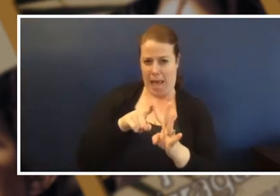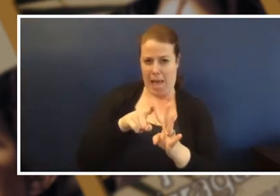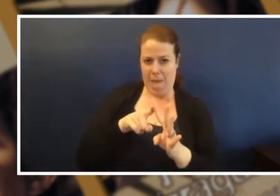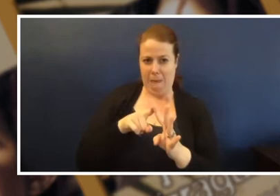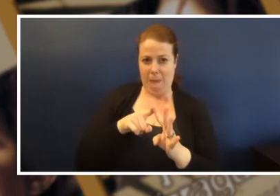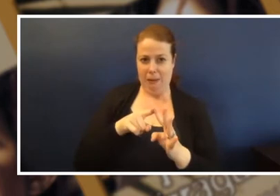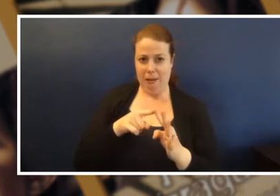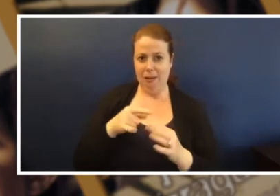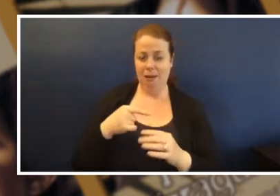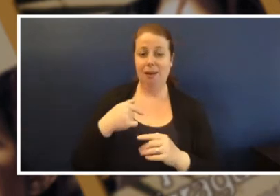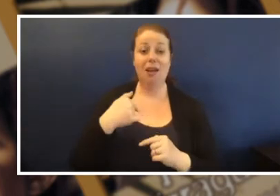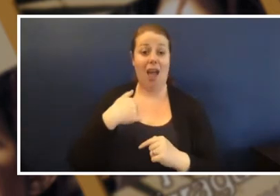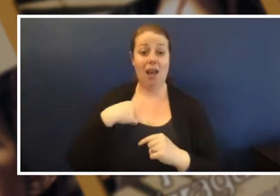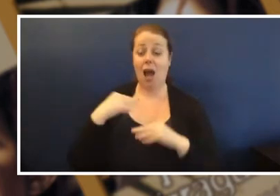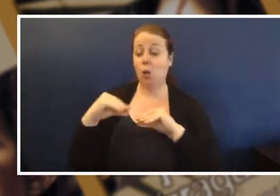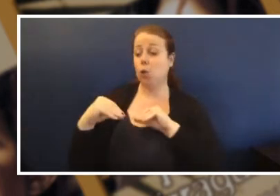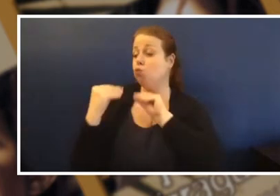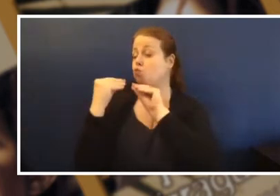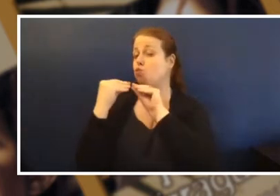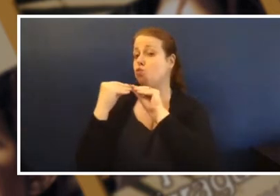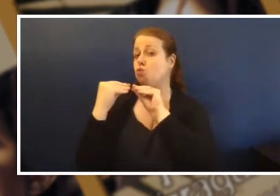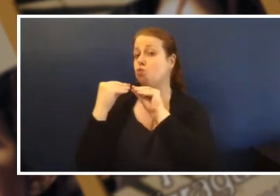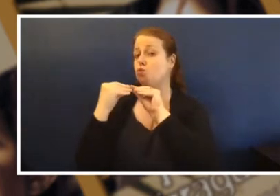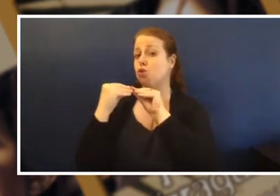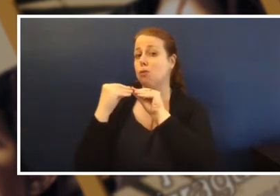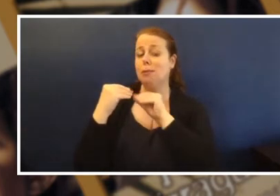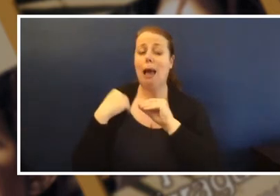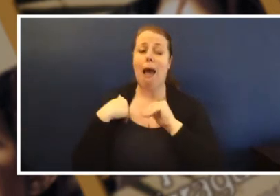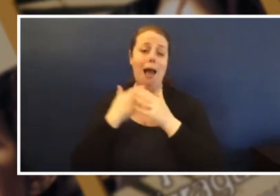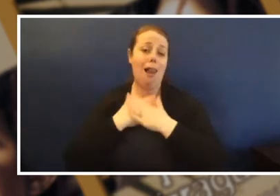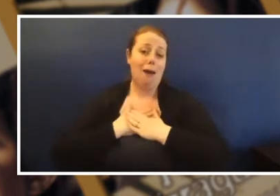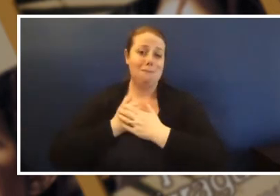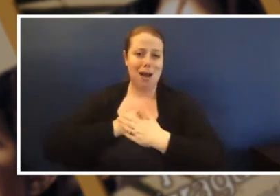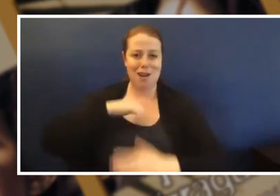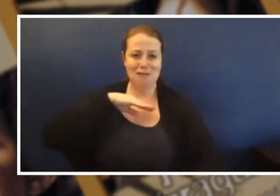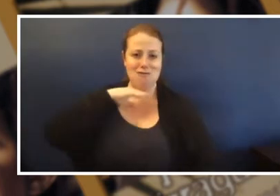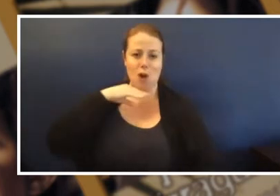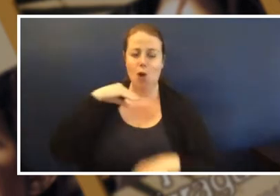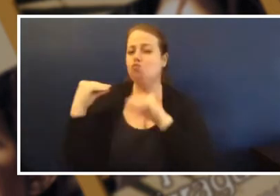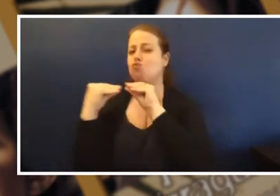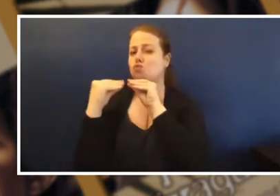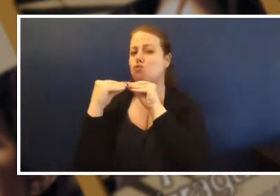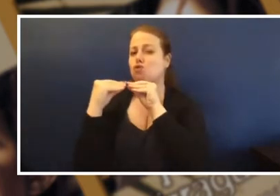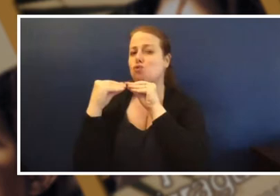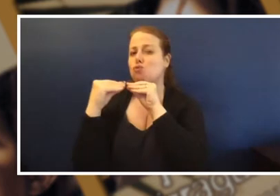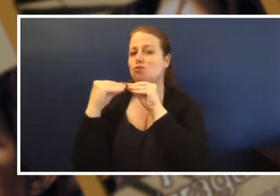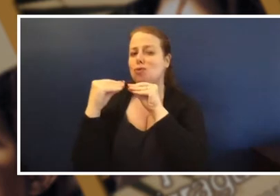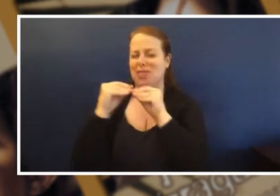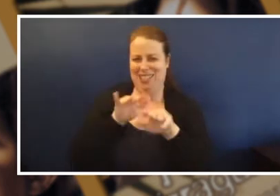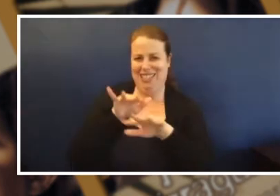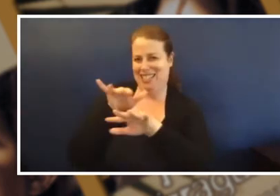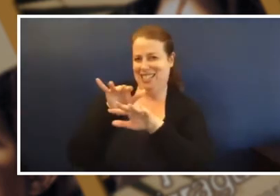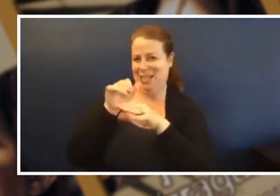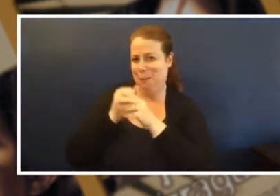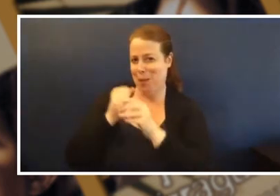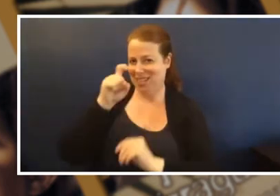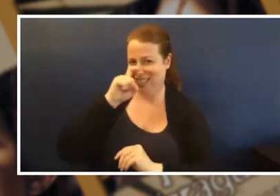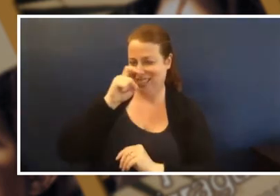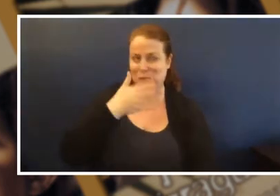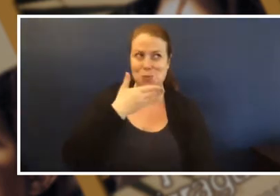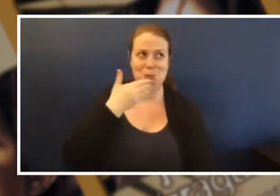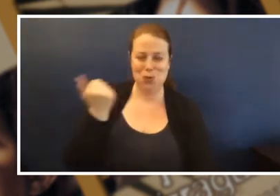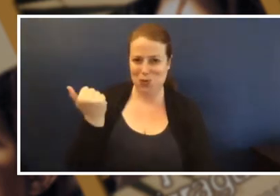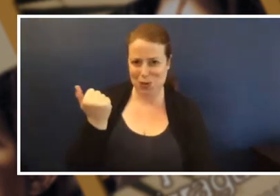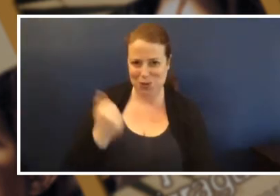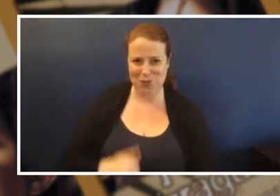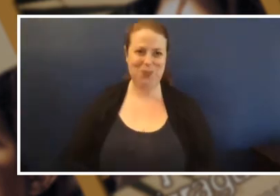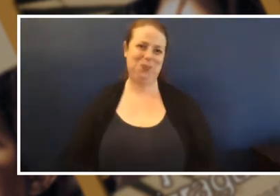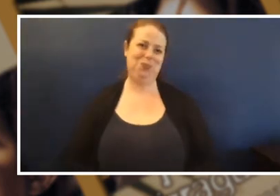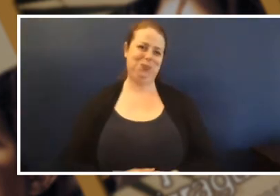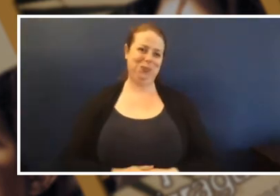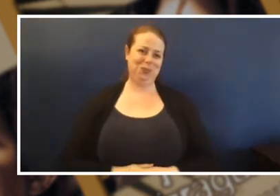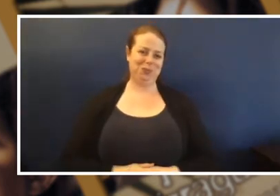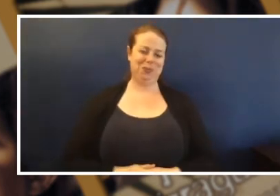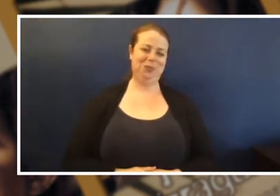tease them you know. I love my frog so it was really beautiful so it became my